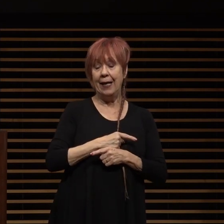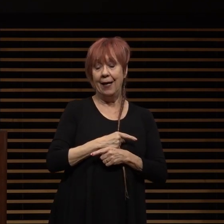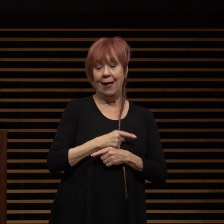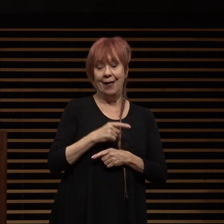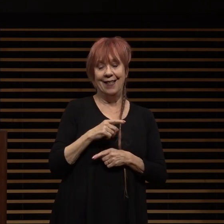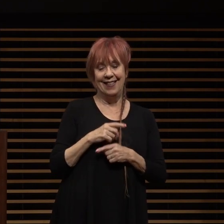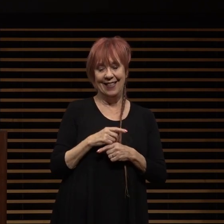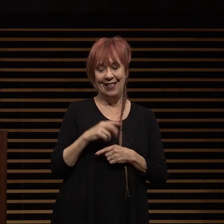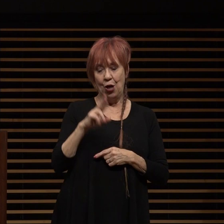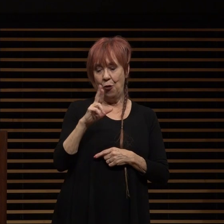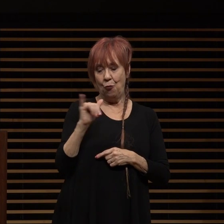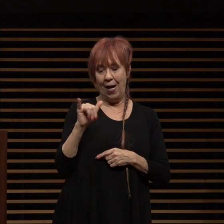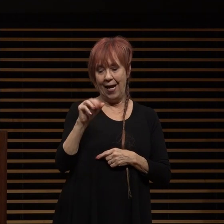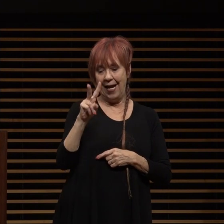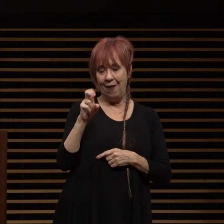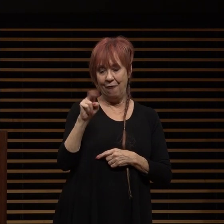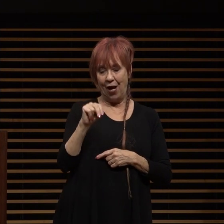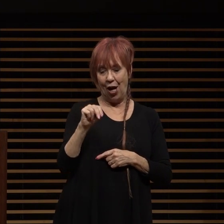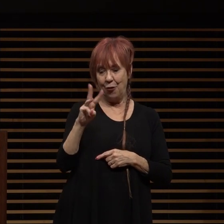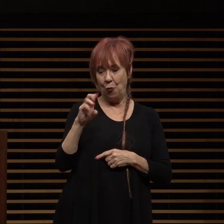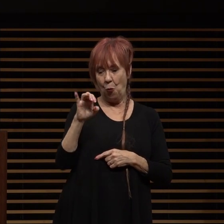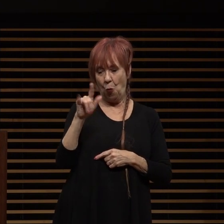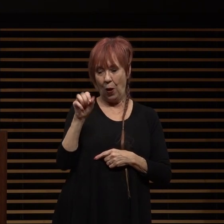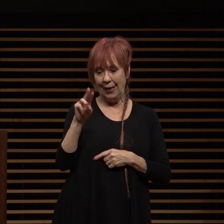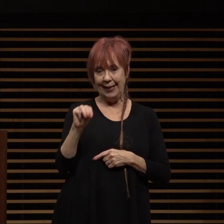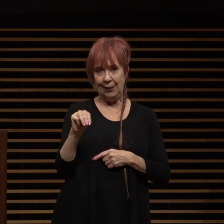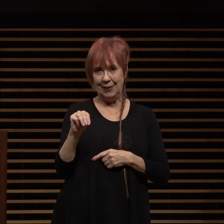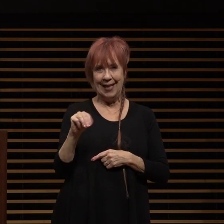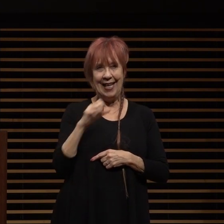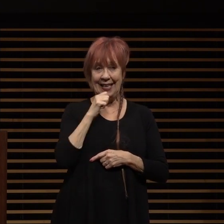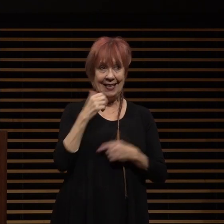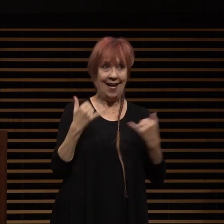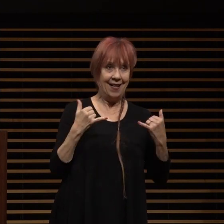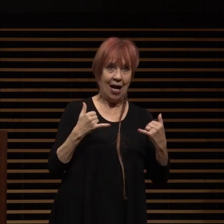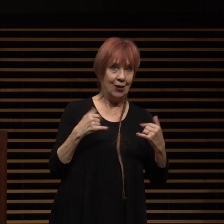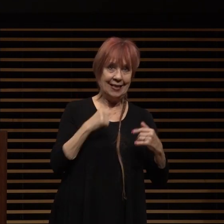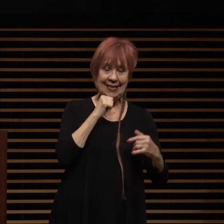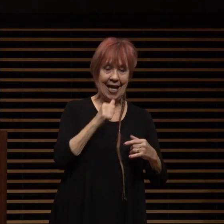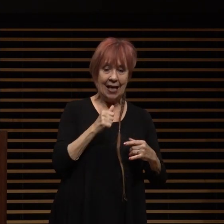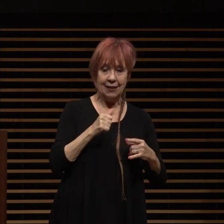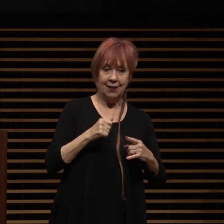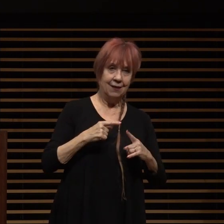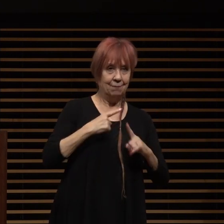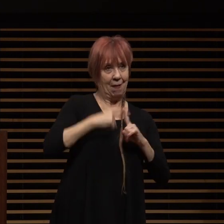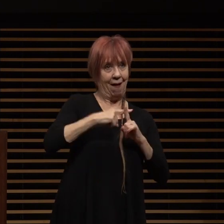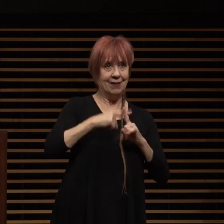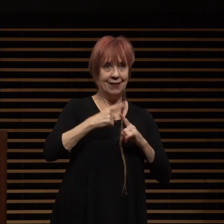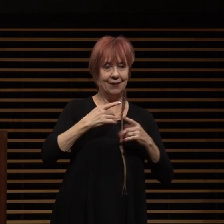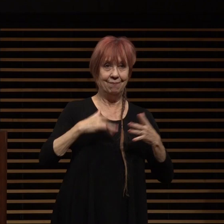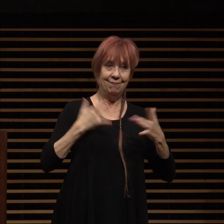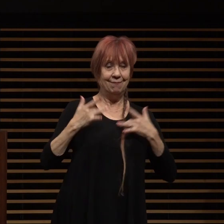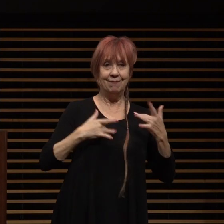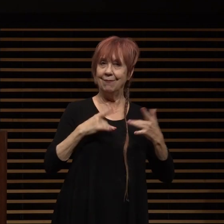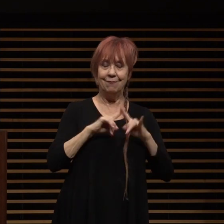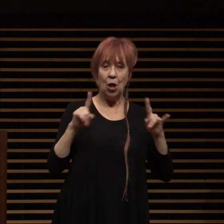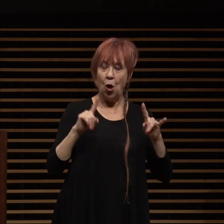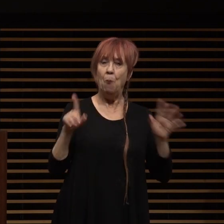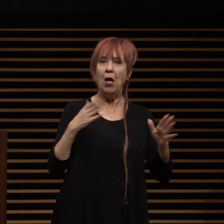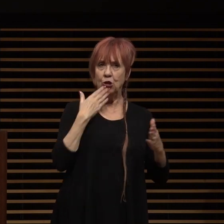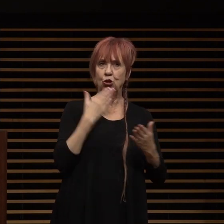you it's not contemporary for you but it does have a great message about values